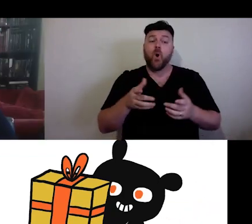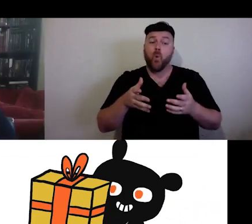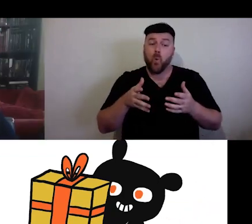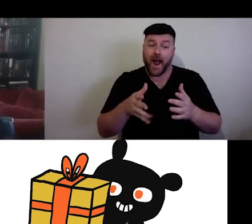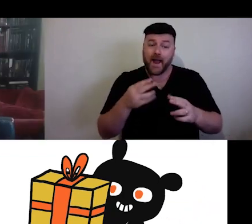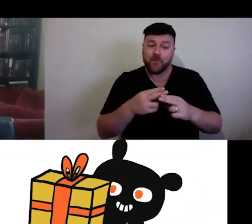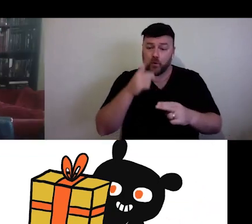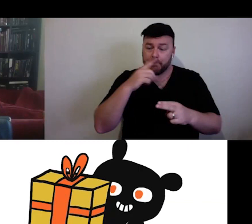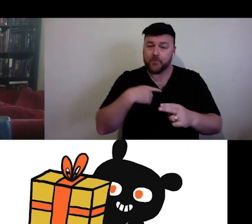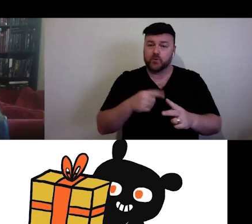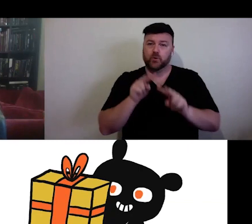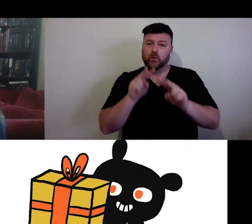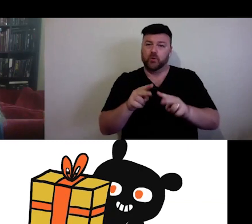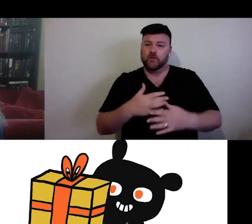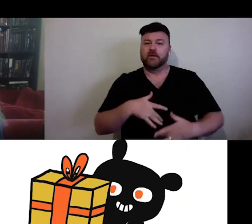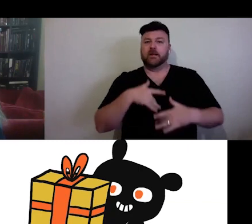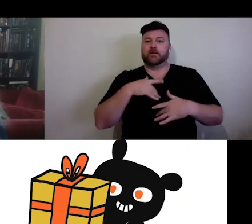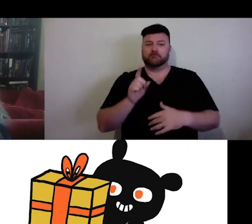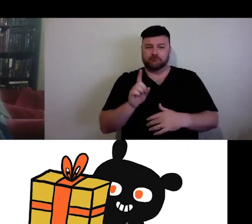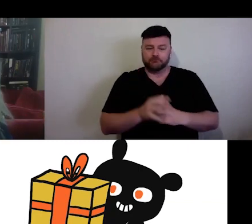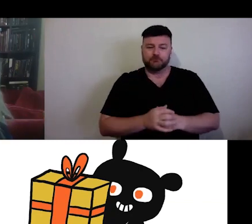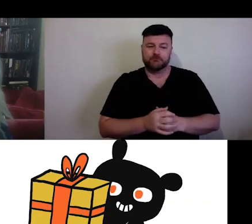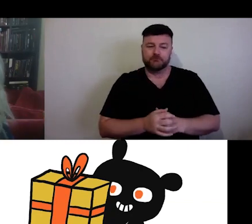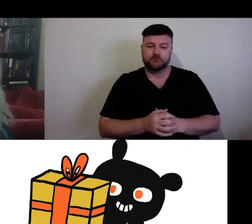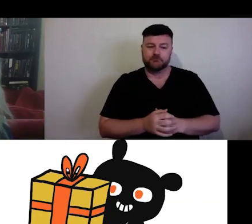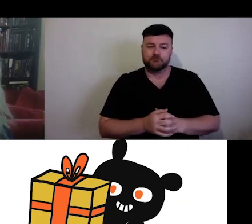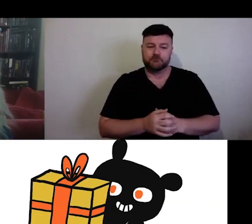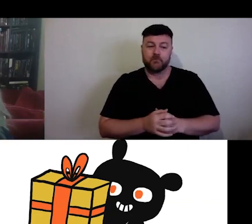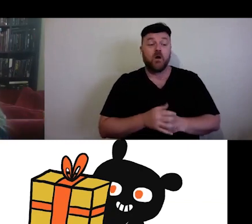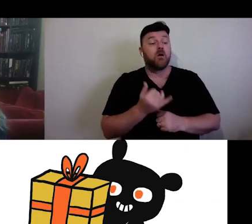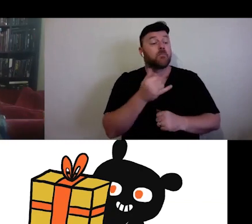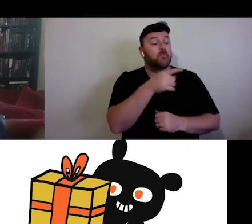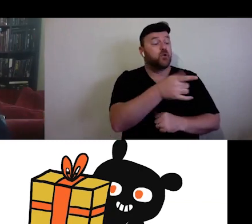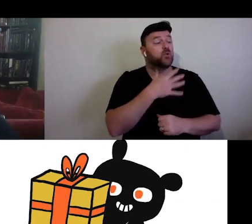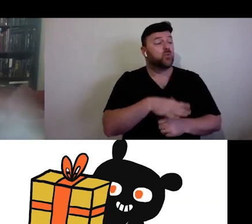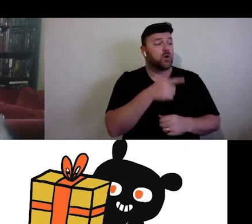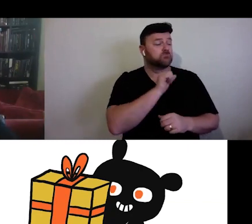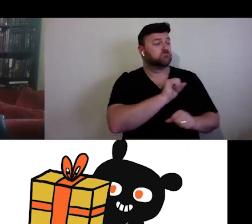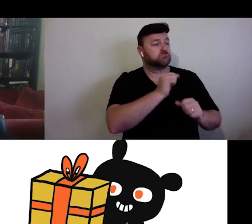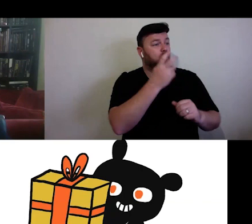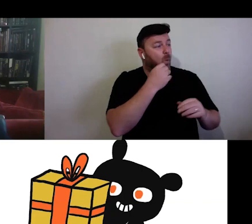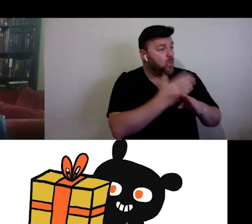We could adapt works created for different context to be online. For instance, you decide, as I said